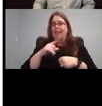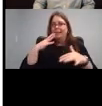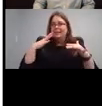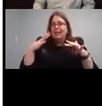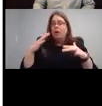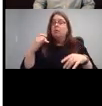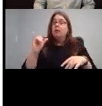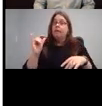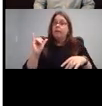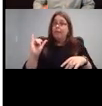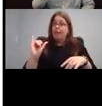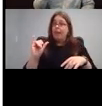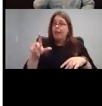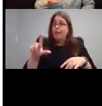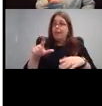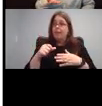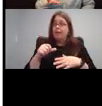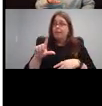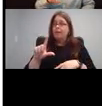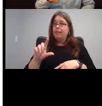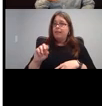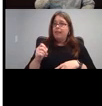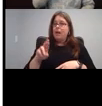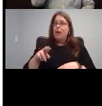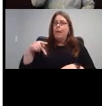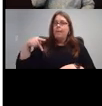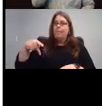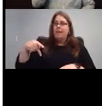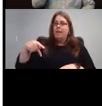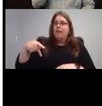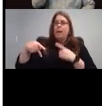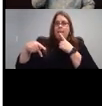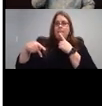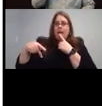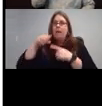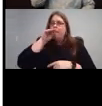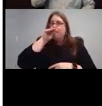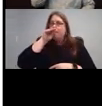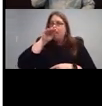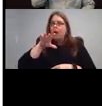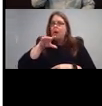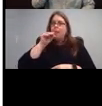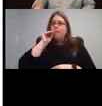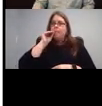for the letter P, a puff of air comes out of your mouth so it's for the P sound.